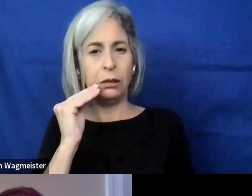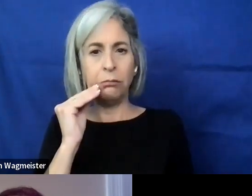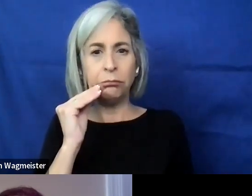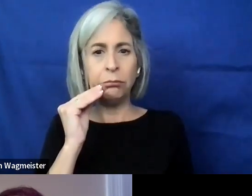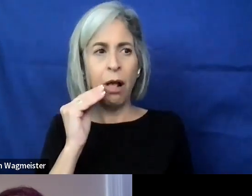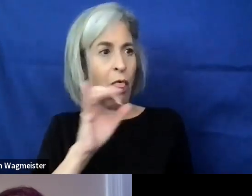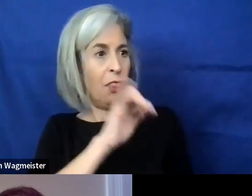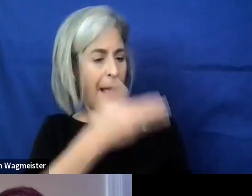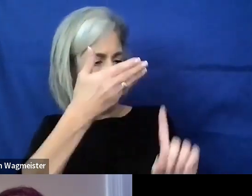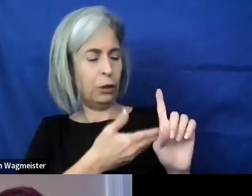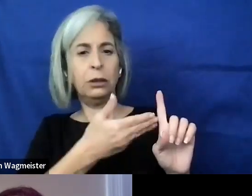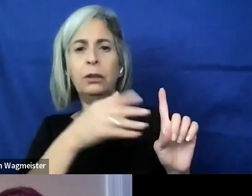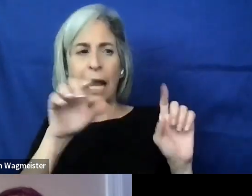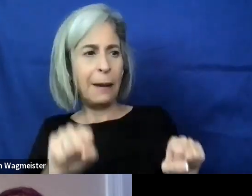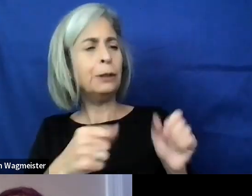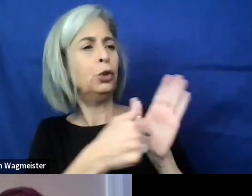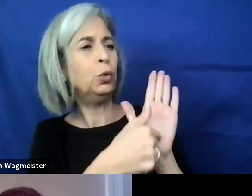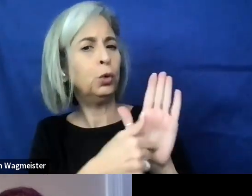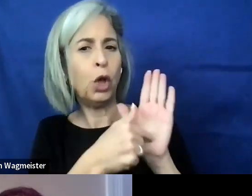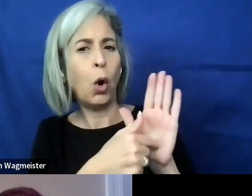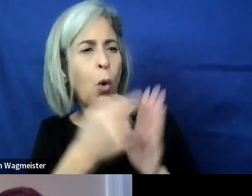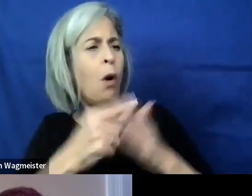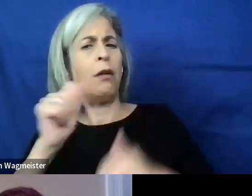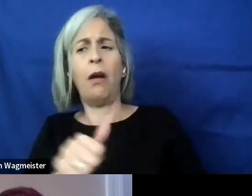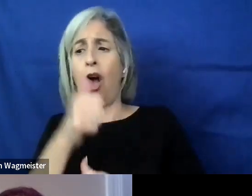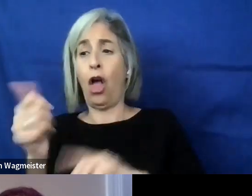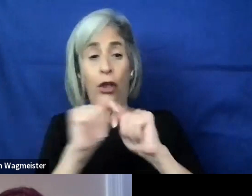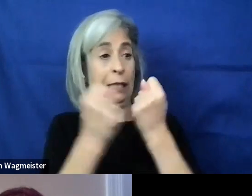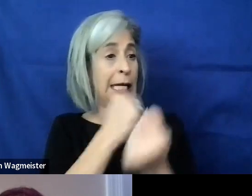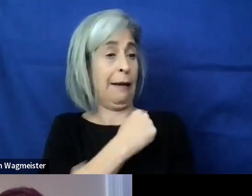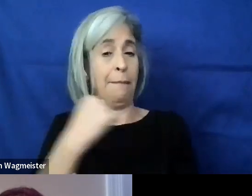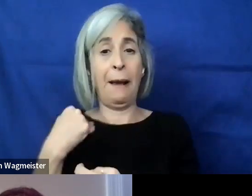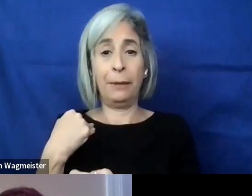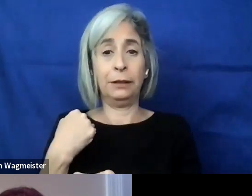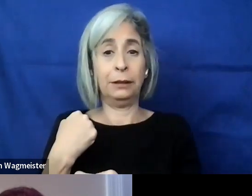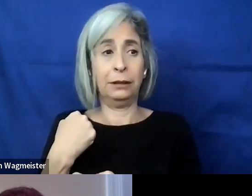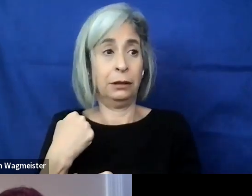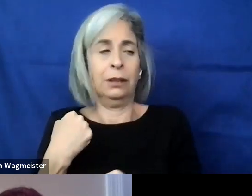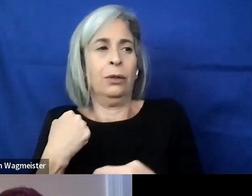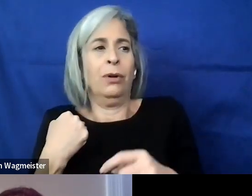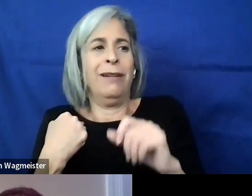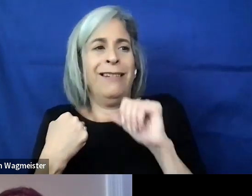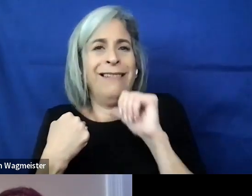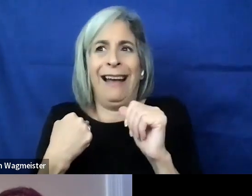That person would be able to show what other team members were not able to see.